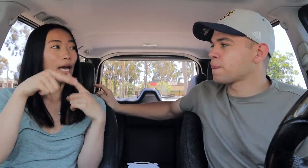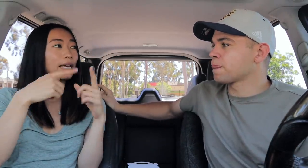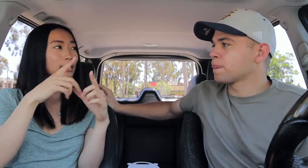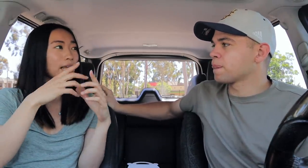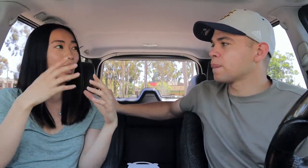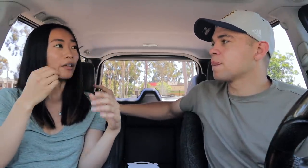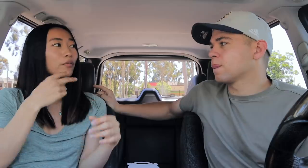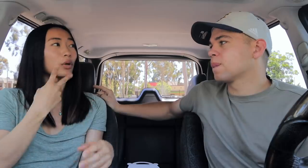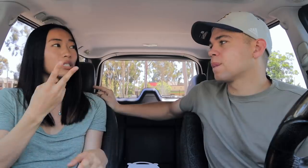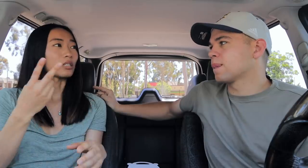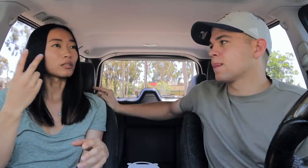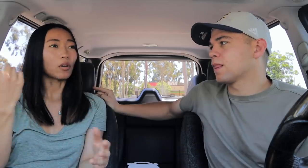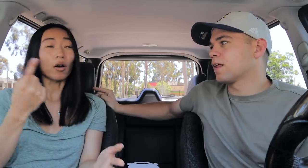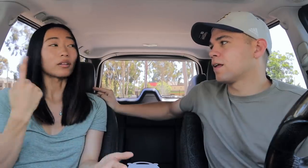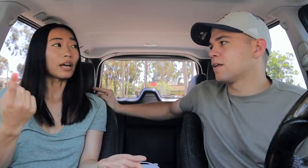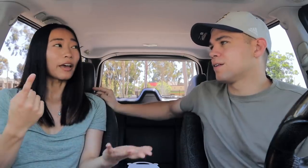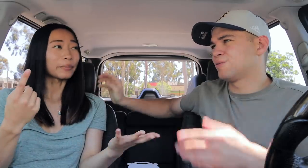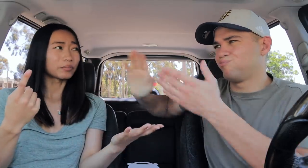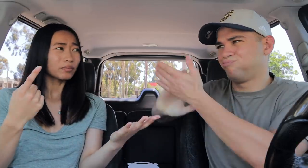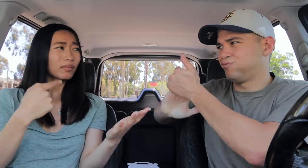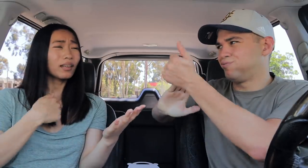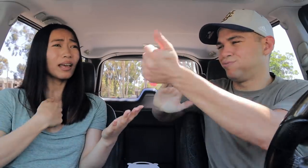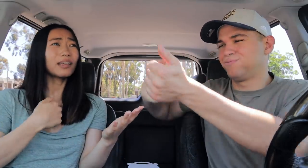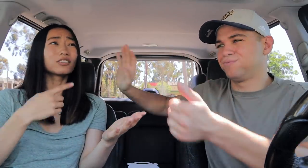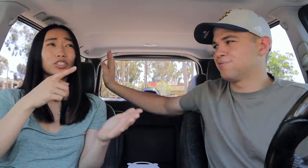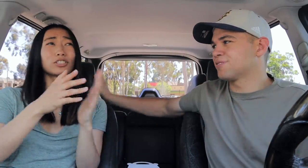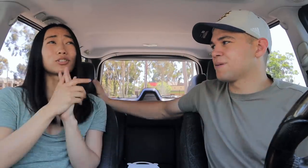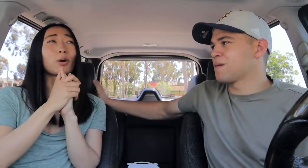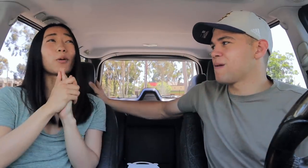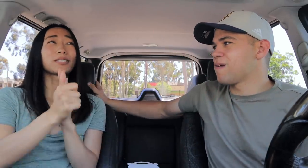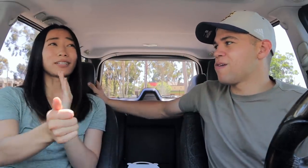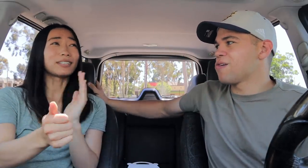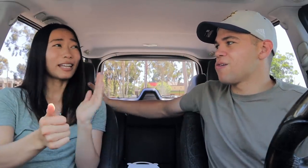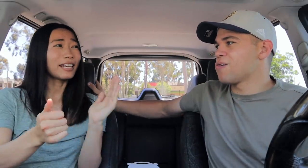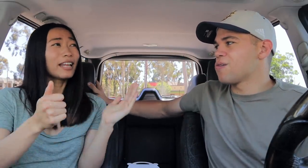signs and voices all the time she's super skilled! and she's so skilled at it.